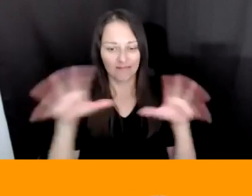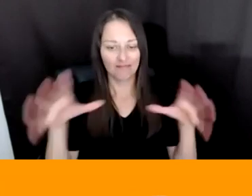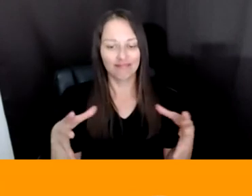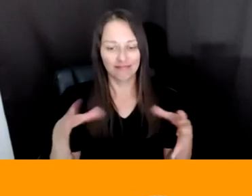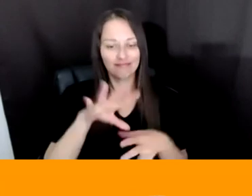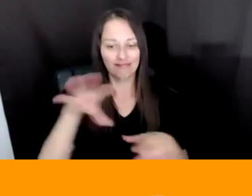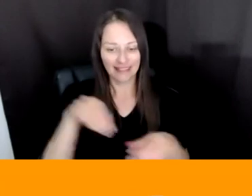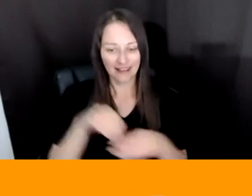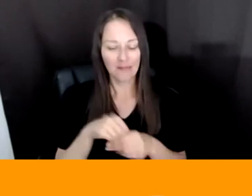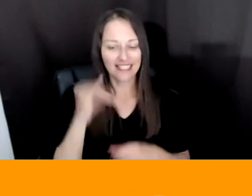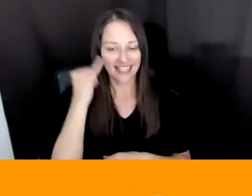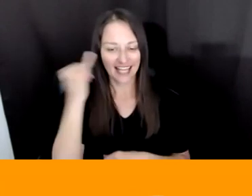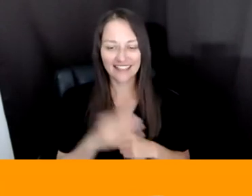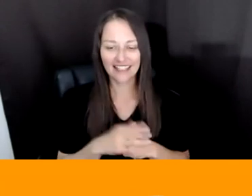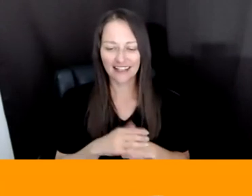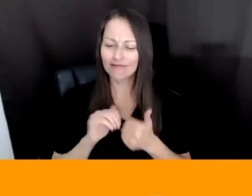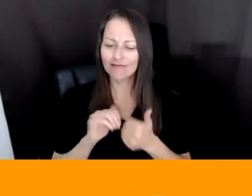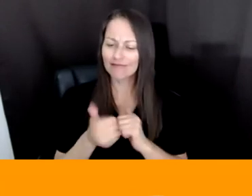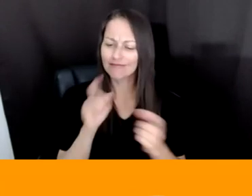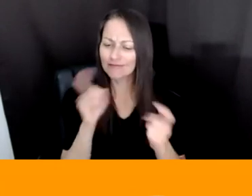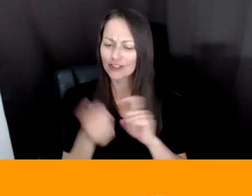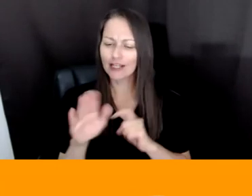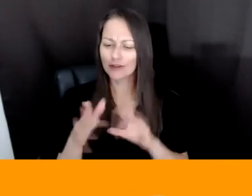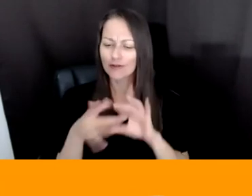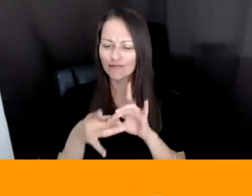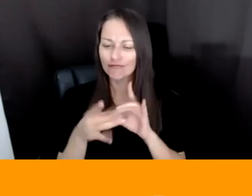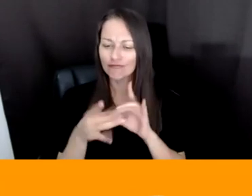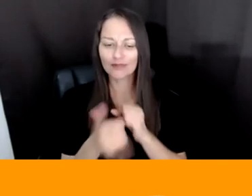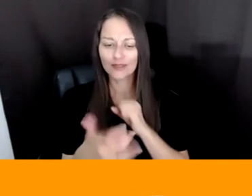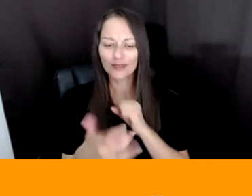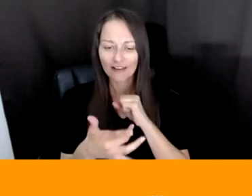RELATIONSHIP TO TECHNOLOGY IN GENERAL THAT MIGHT BE DIFFERENT FROM SOME OF YOUR OTHER COLLEAGUES?